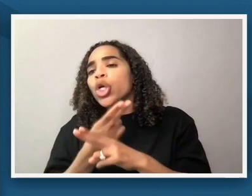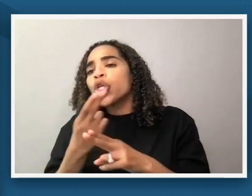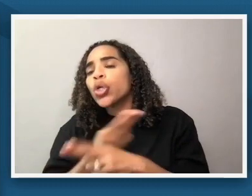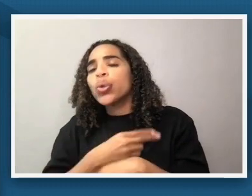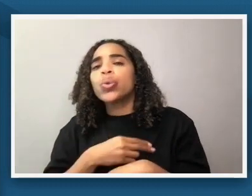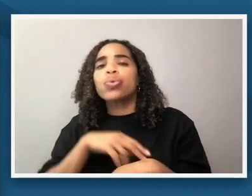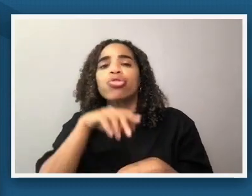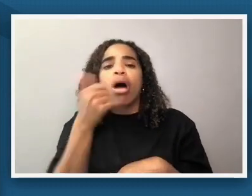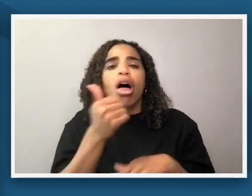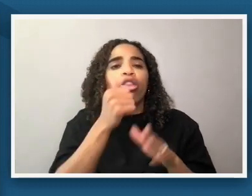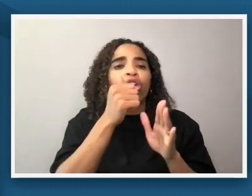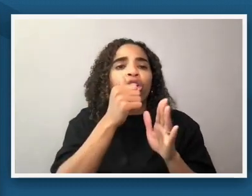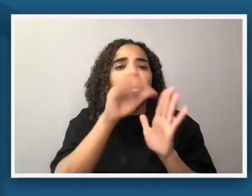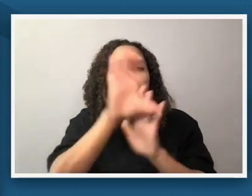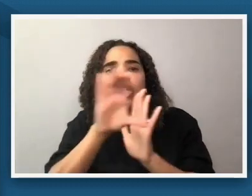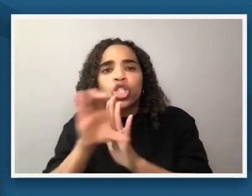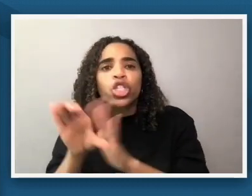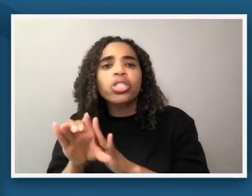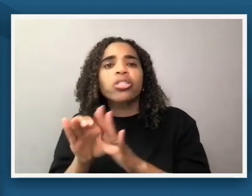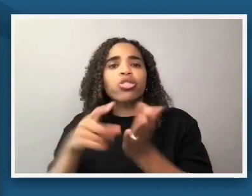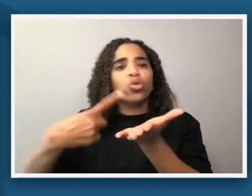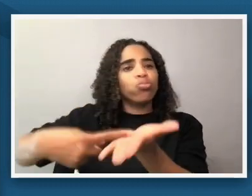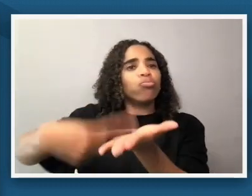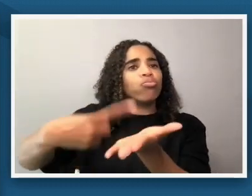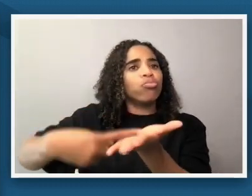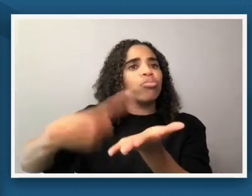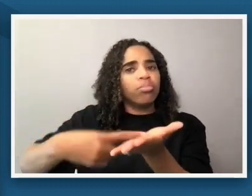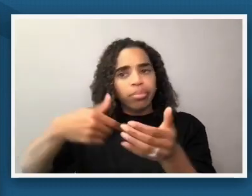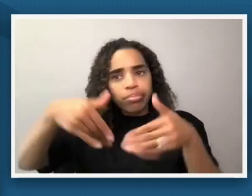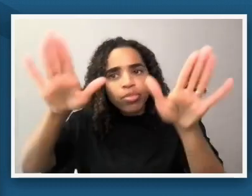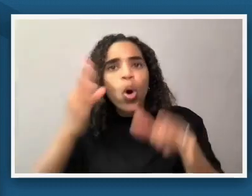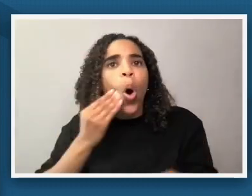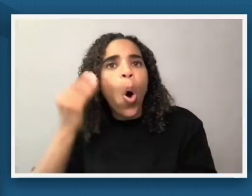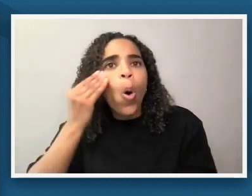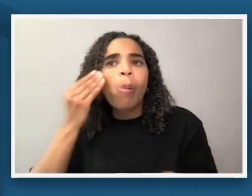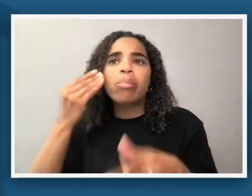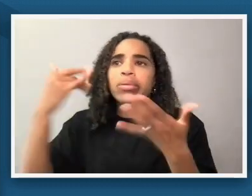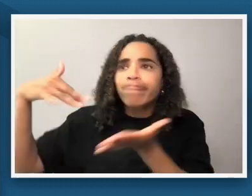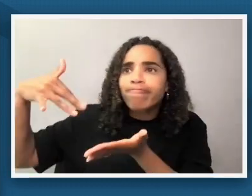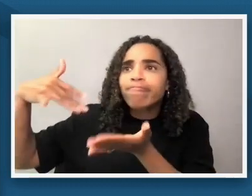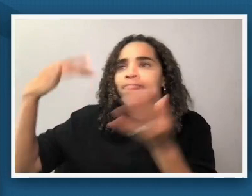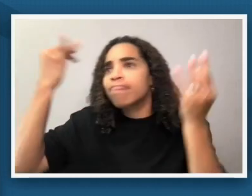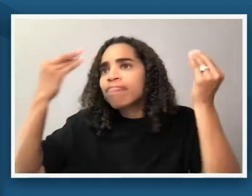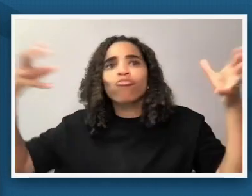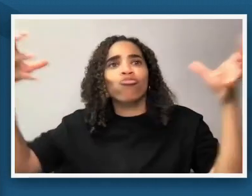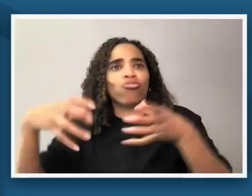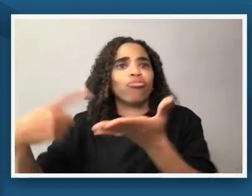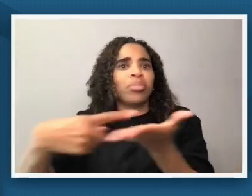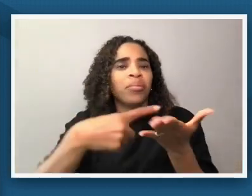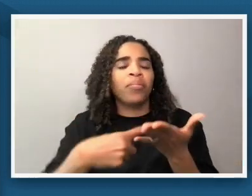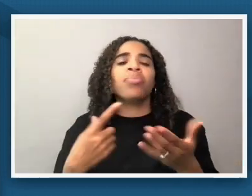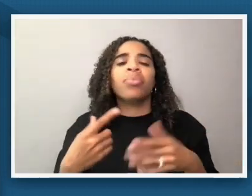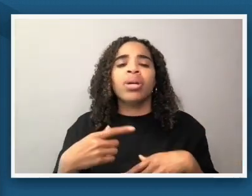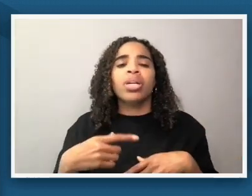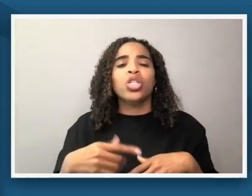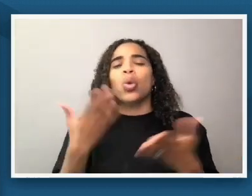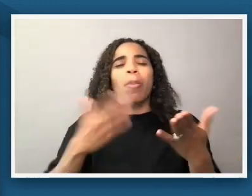homework and so you can use them as really um portions of a class um maybe